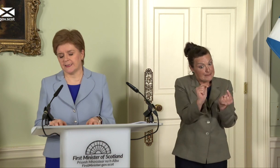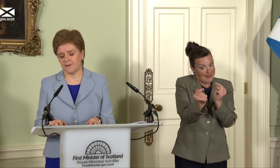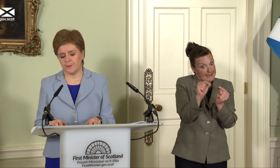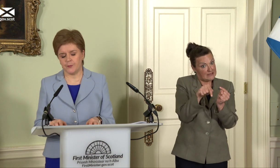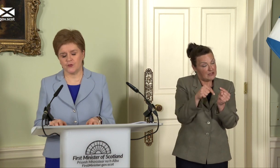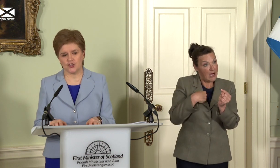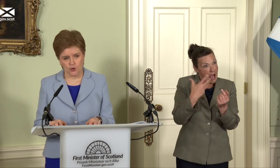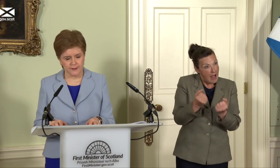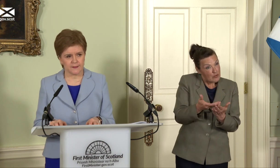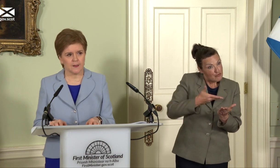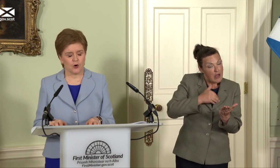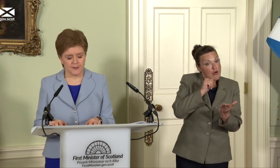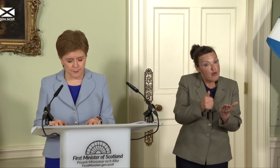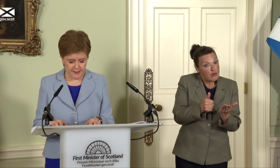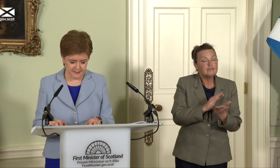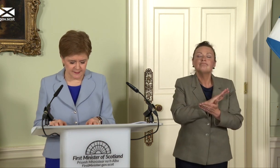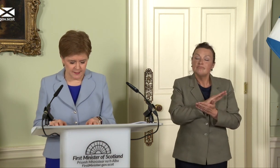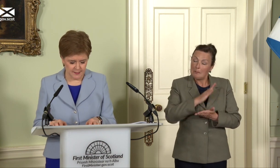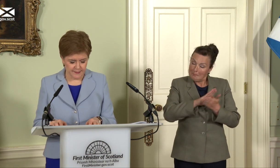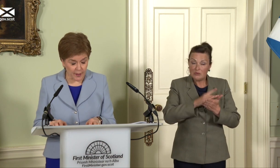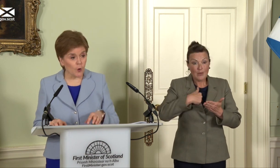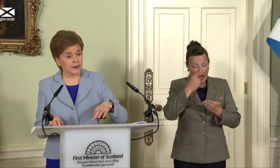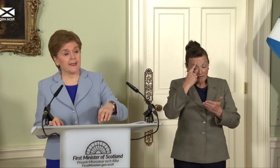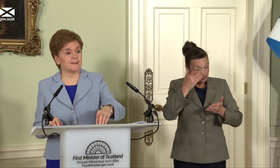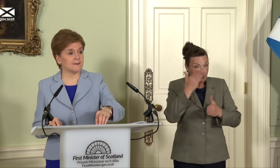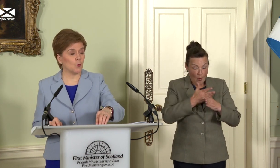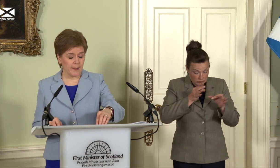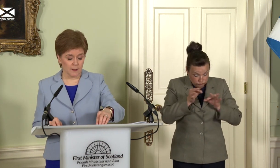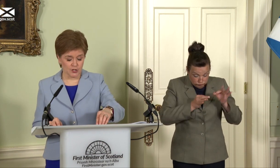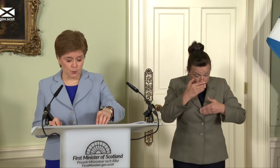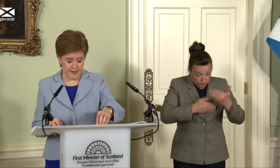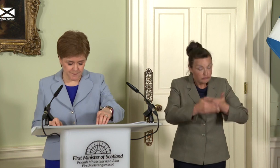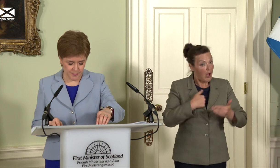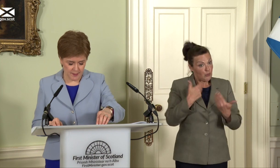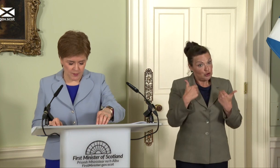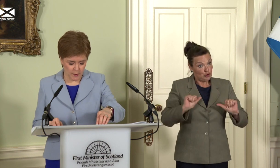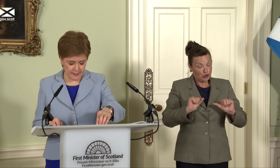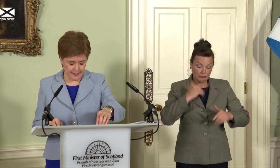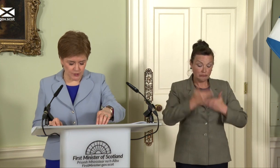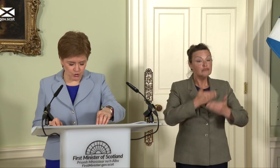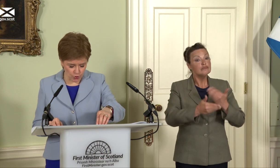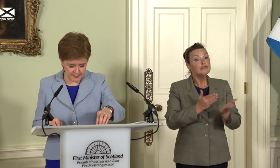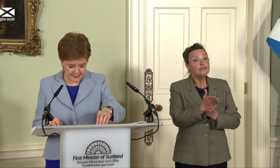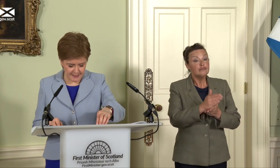give people the choice of independence. Now, that work is well under way, and while I do not intend